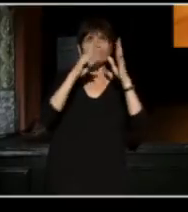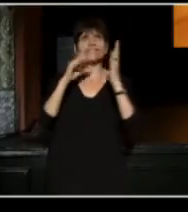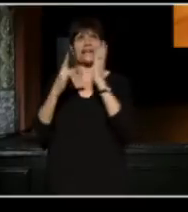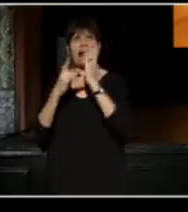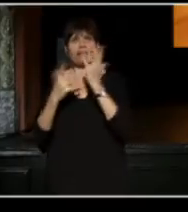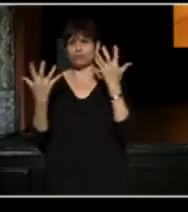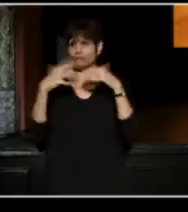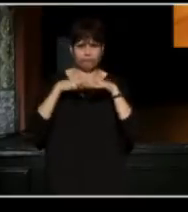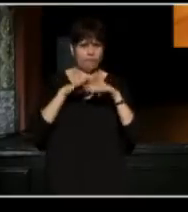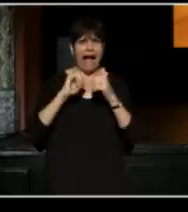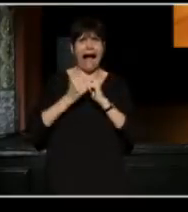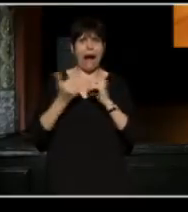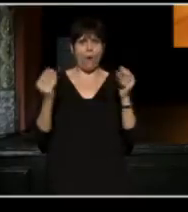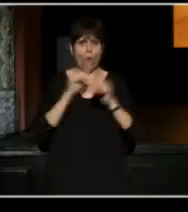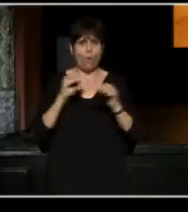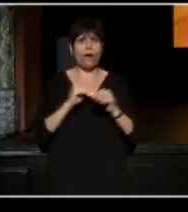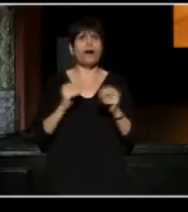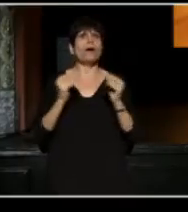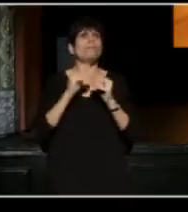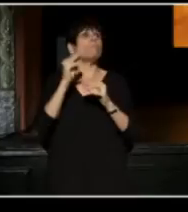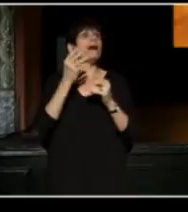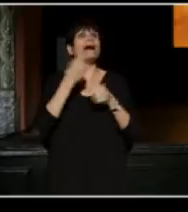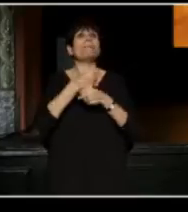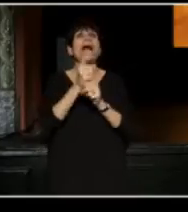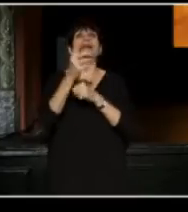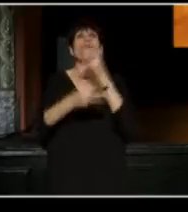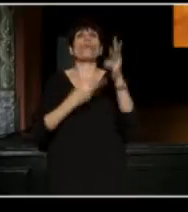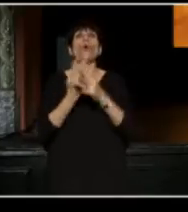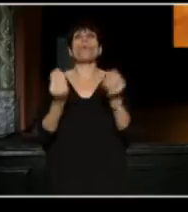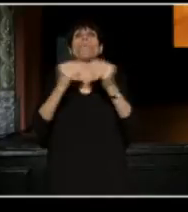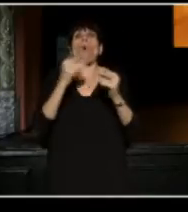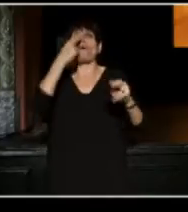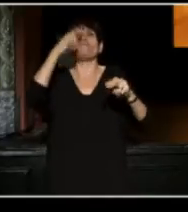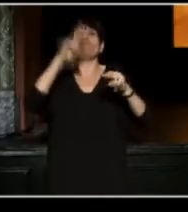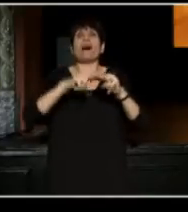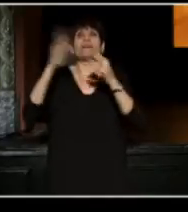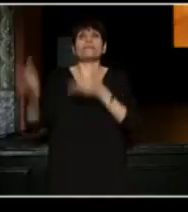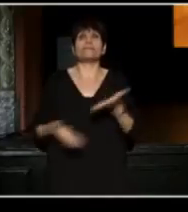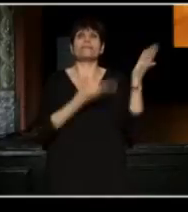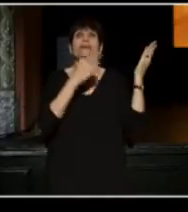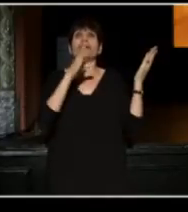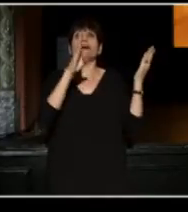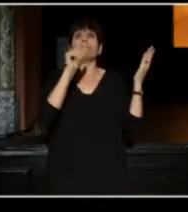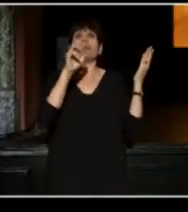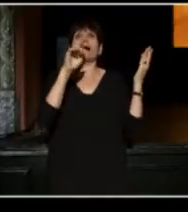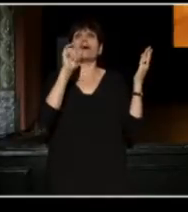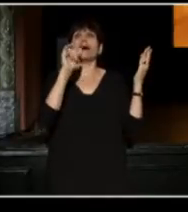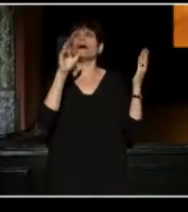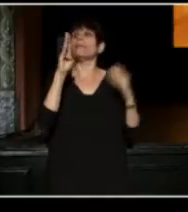to make the world more fun. Please welcome Baratunde Thurston to the stage.